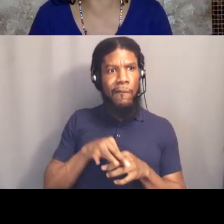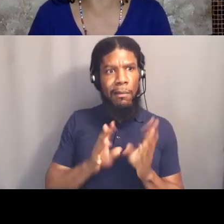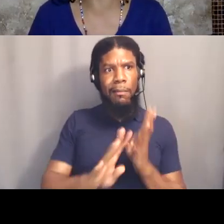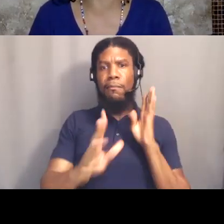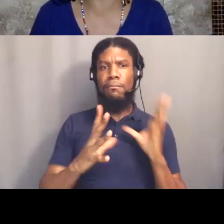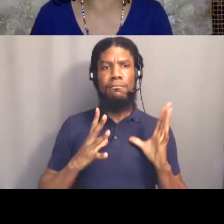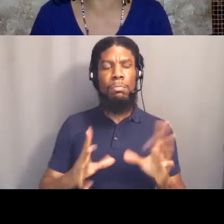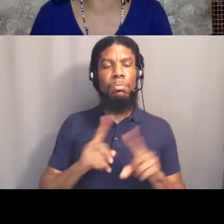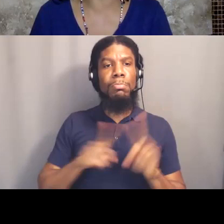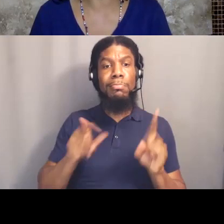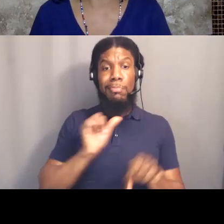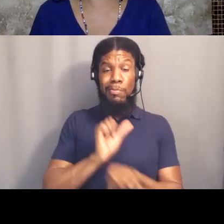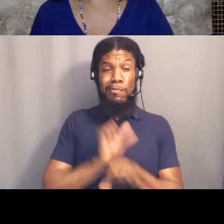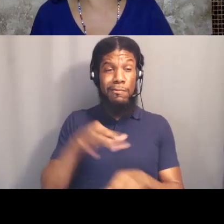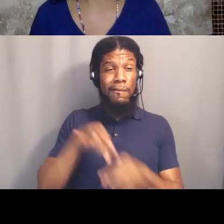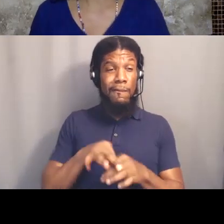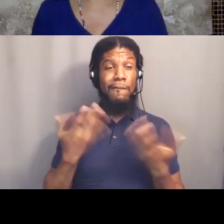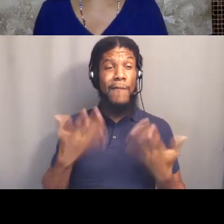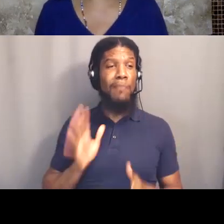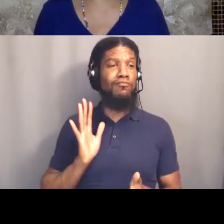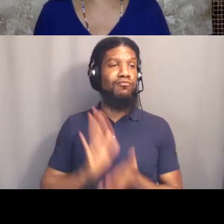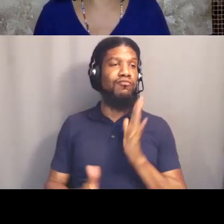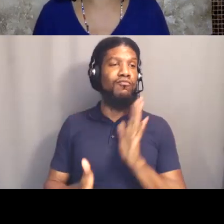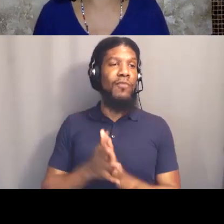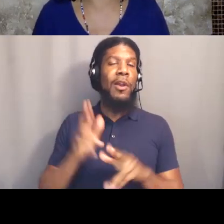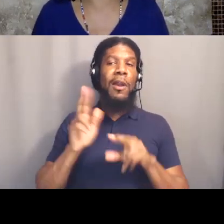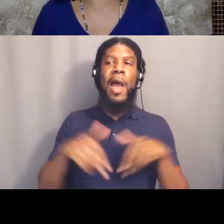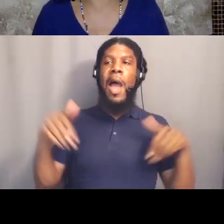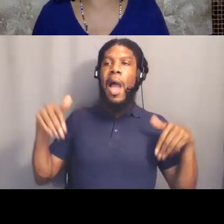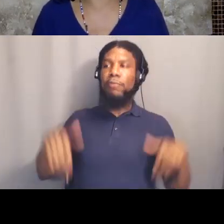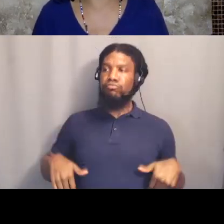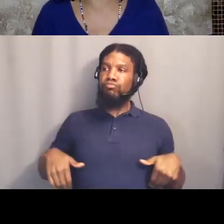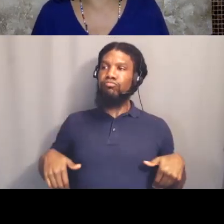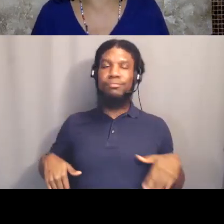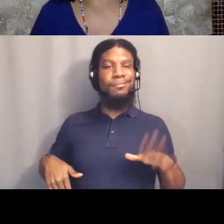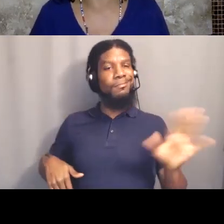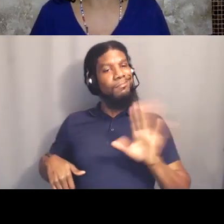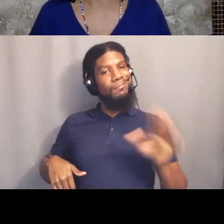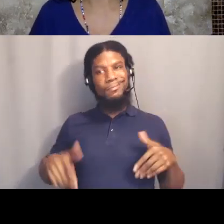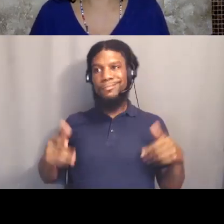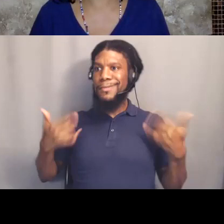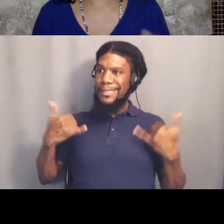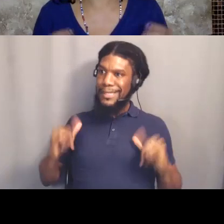after election day, that we also have to organize. And so we push this